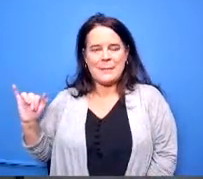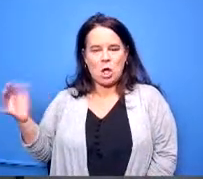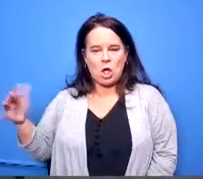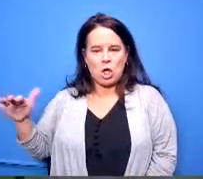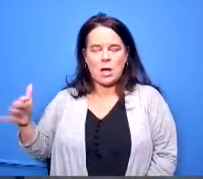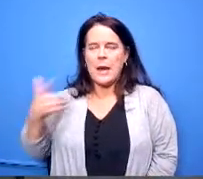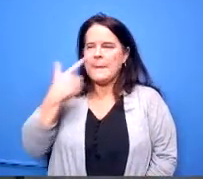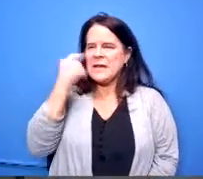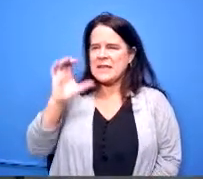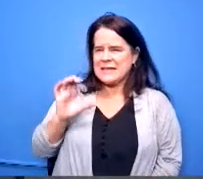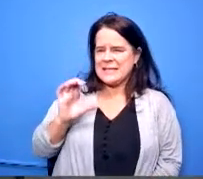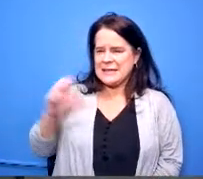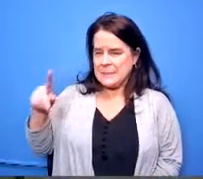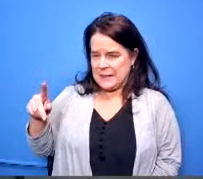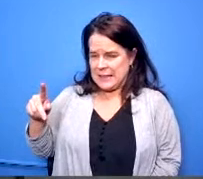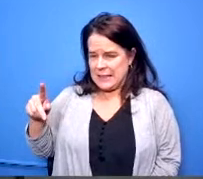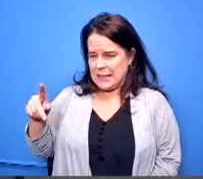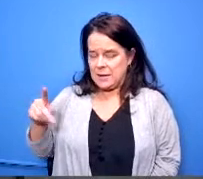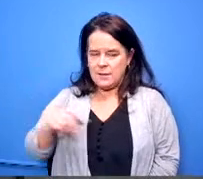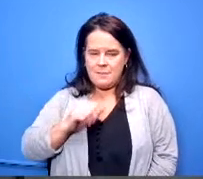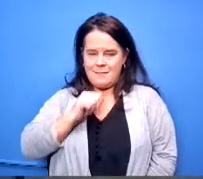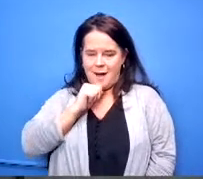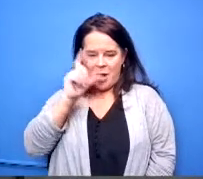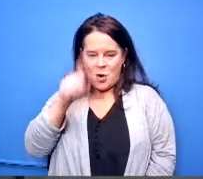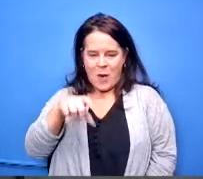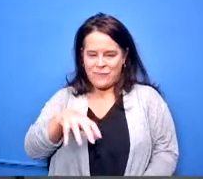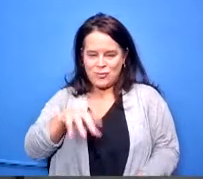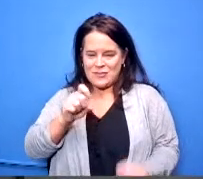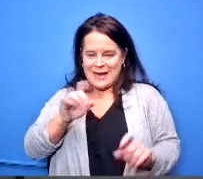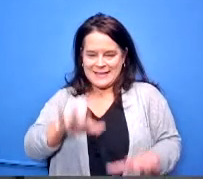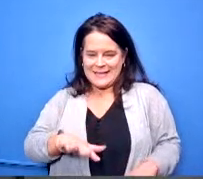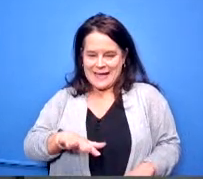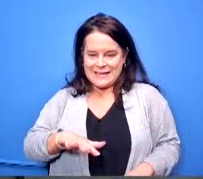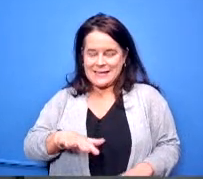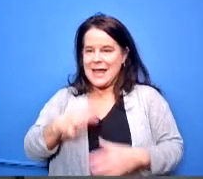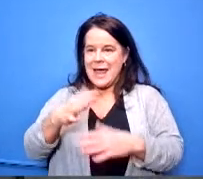and the fact that i don't have to take it the test and get a three four or five to get college